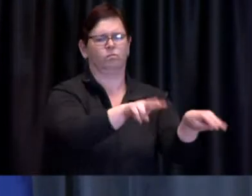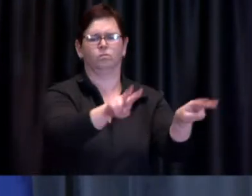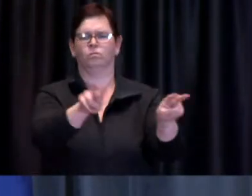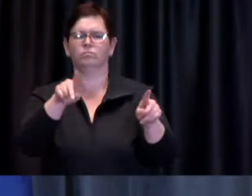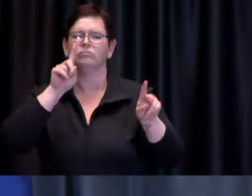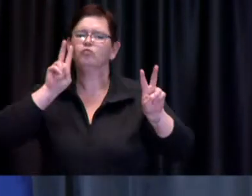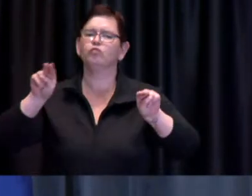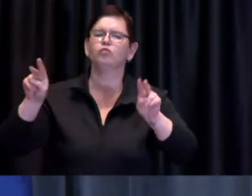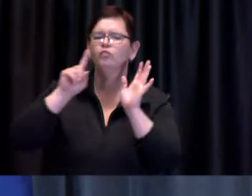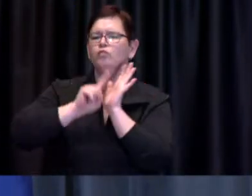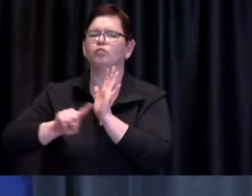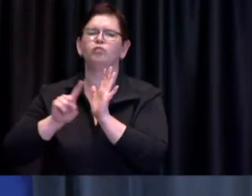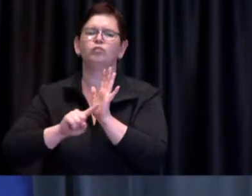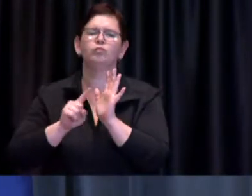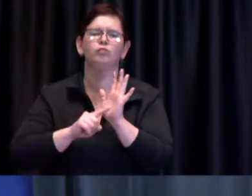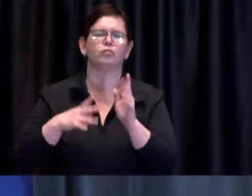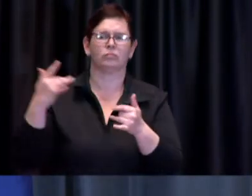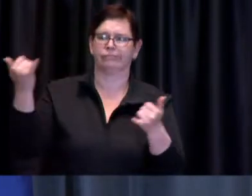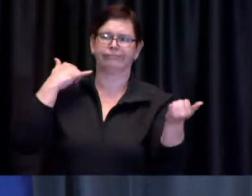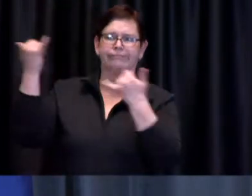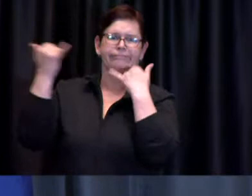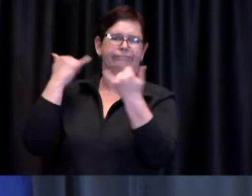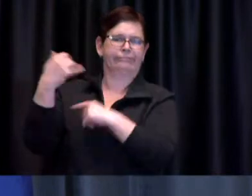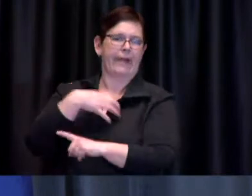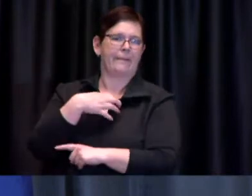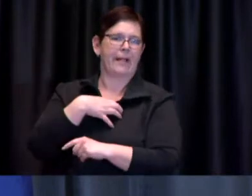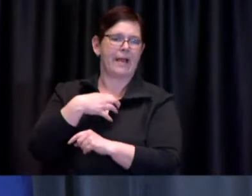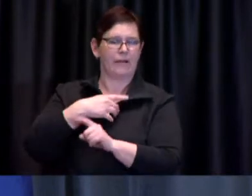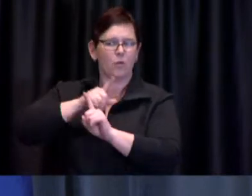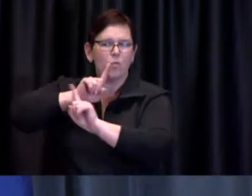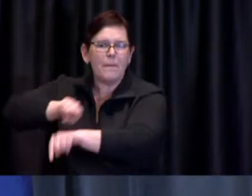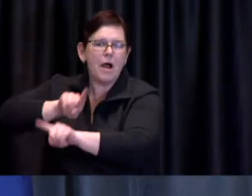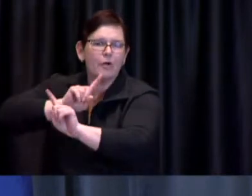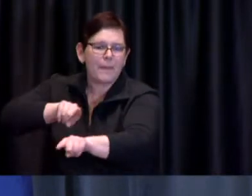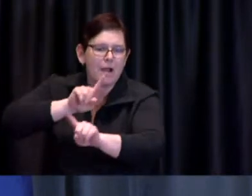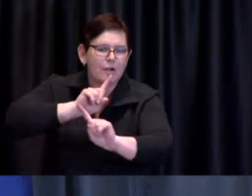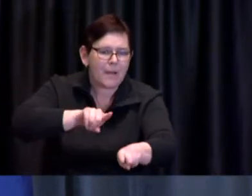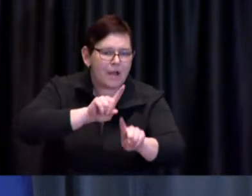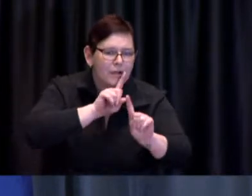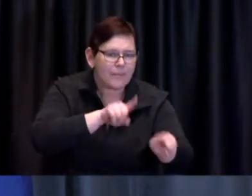as well as reactively in the sense of responding to complaints I can tell you that over the course